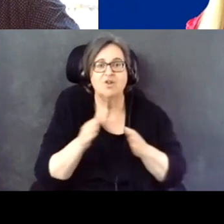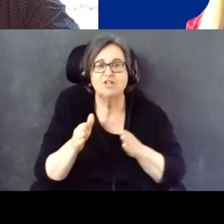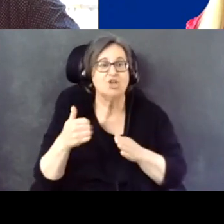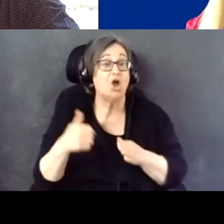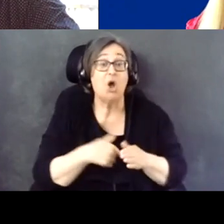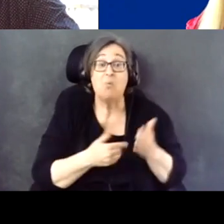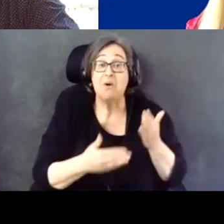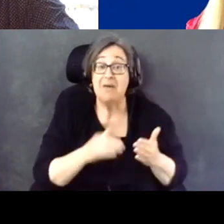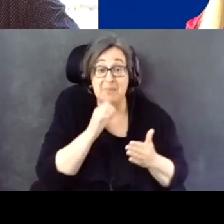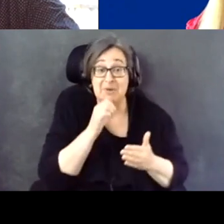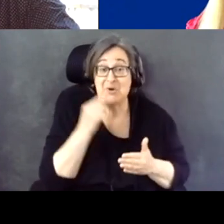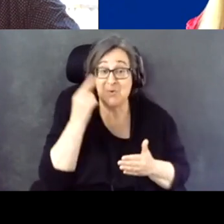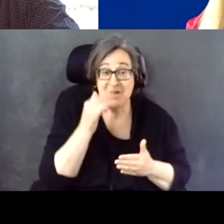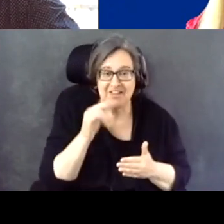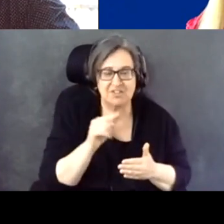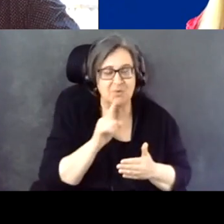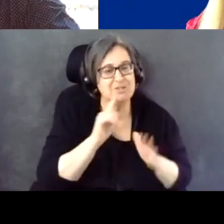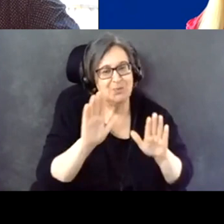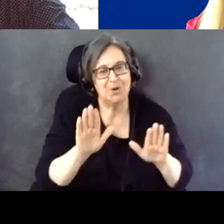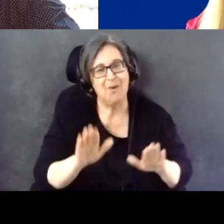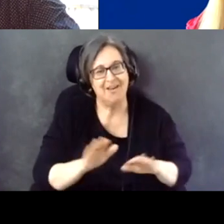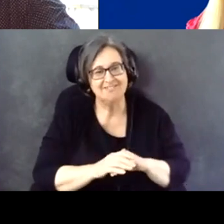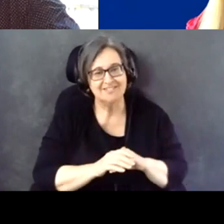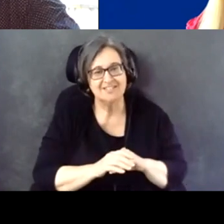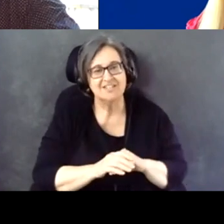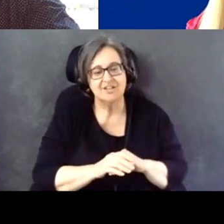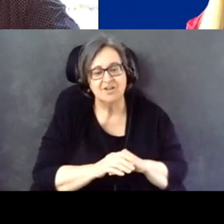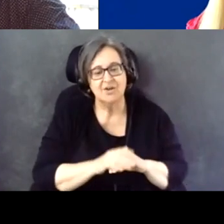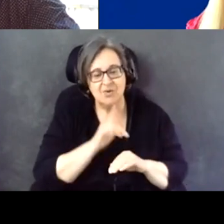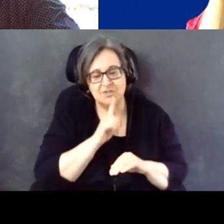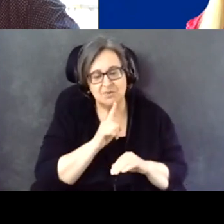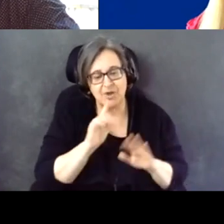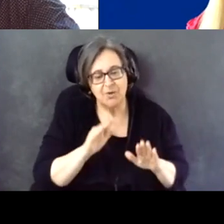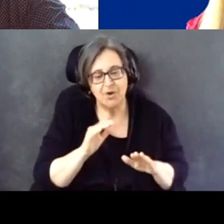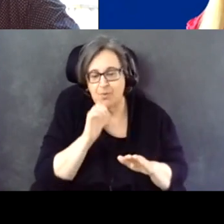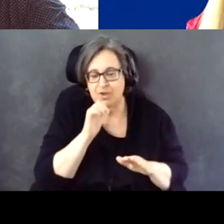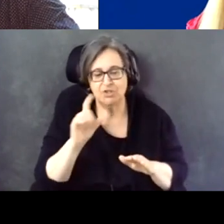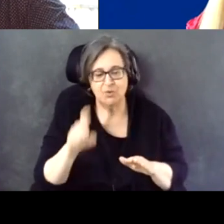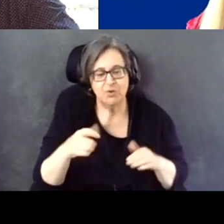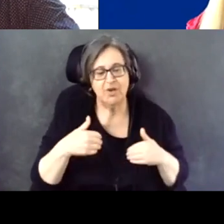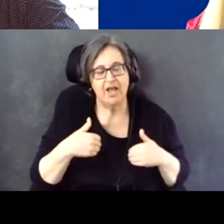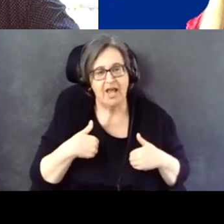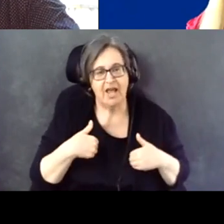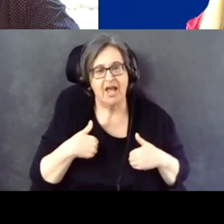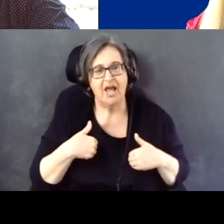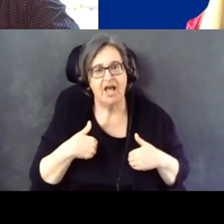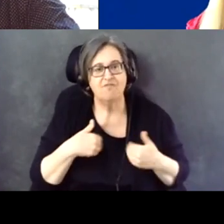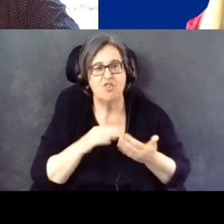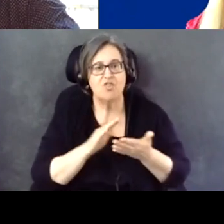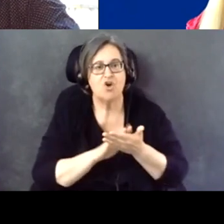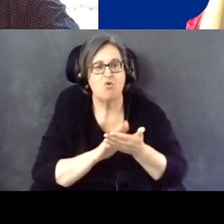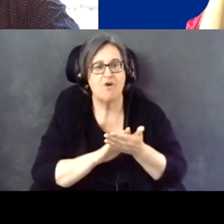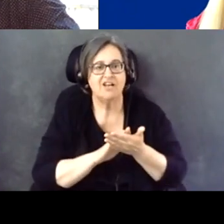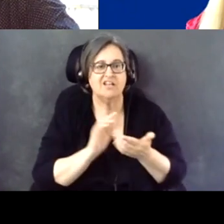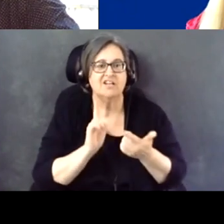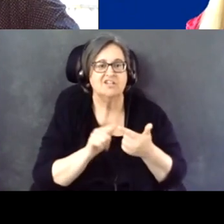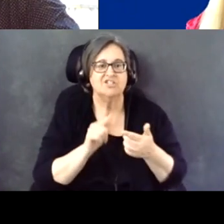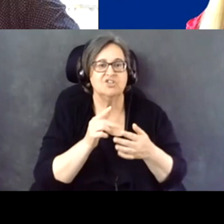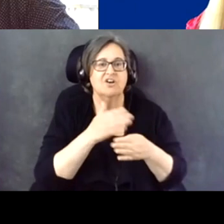But that's what's so great about it is that we don't have to have the credit to get the work done. Love it.